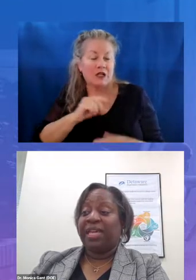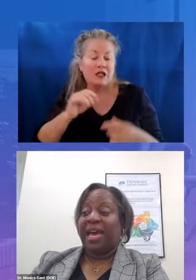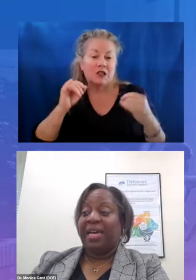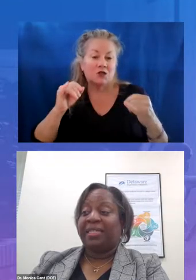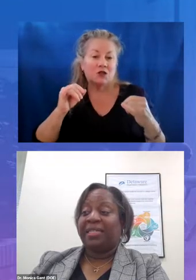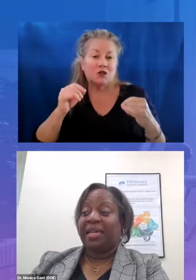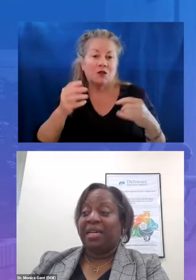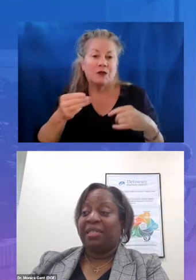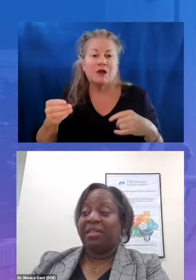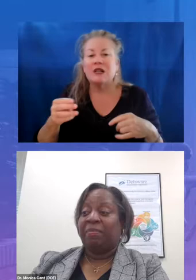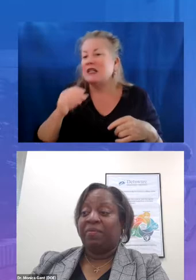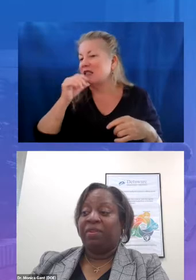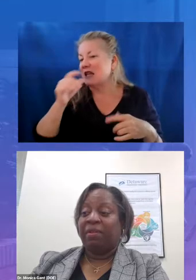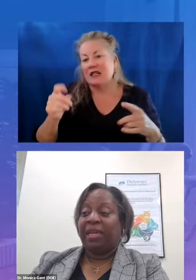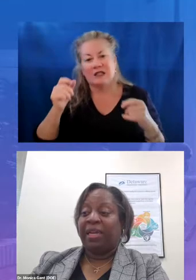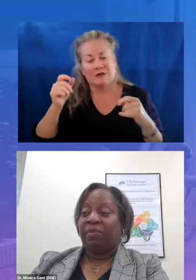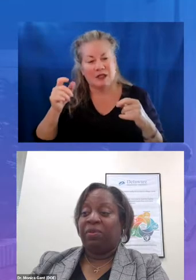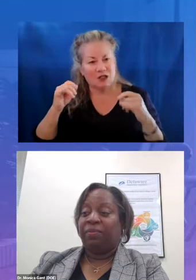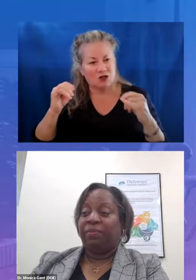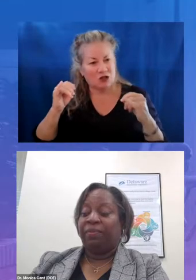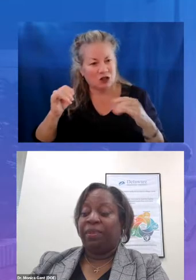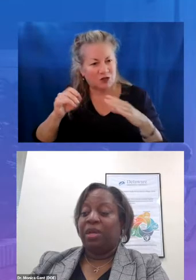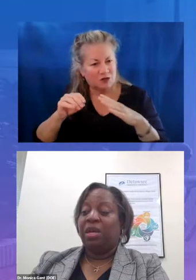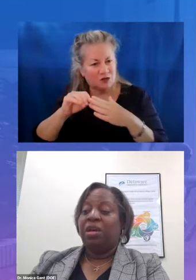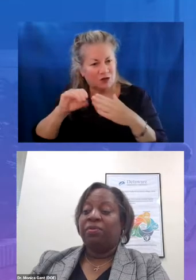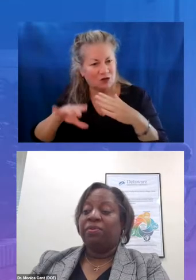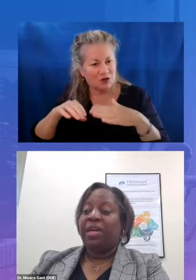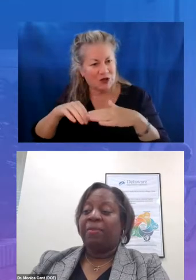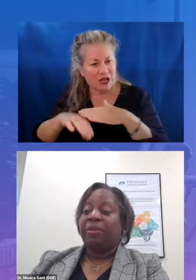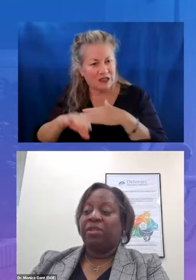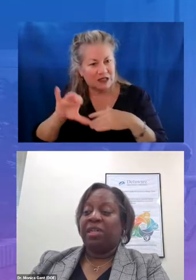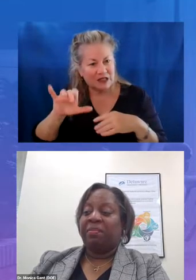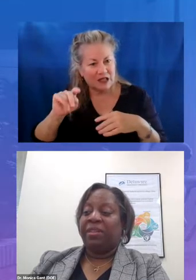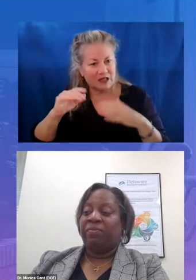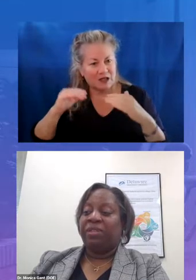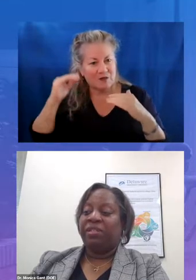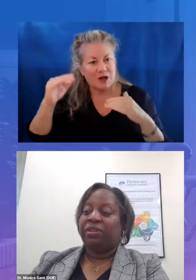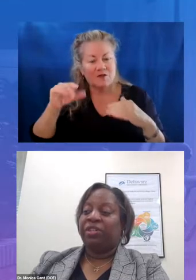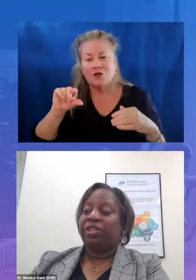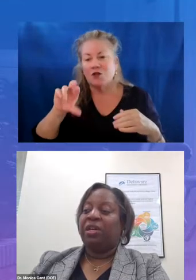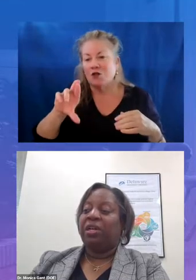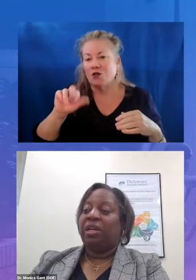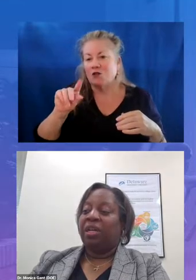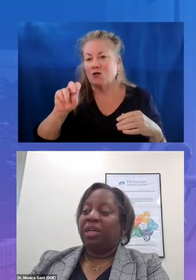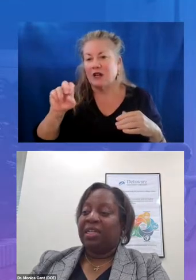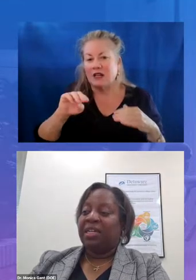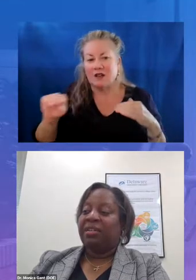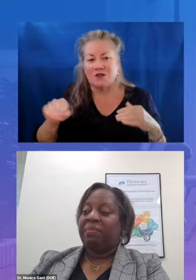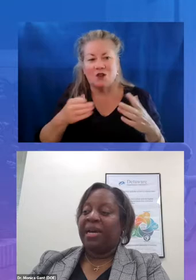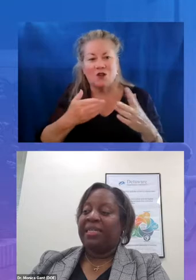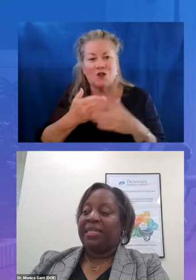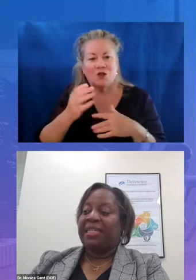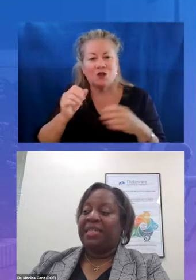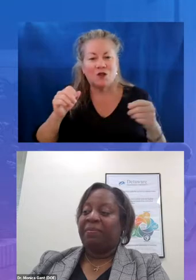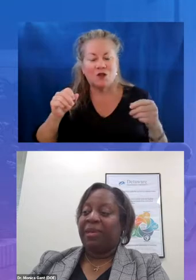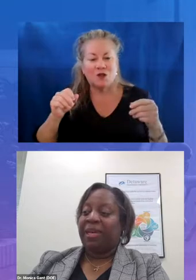access content above their grade level through the opportunity myth research conducted by tntp